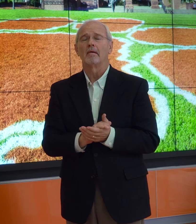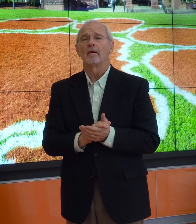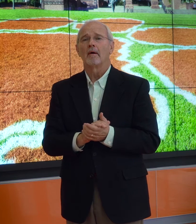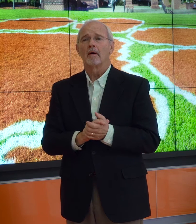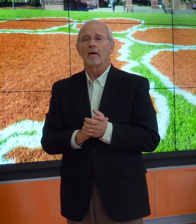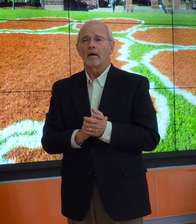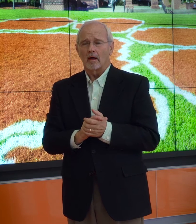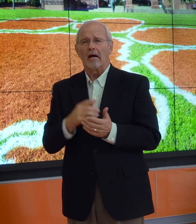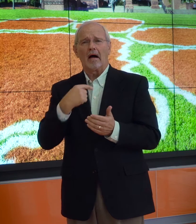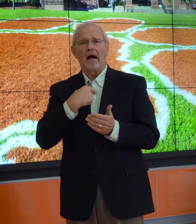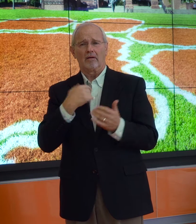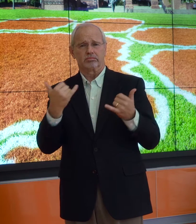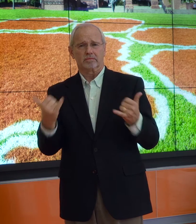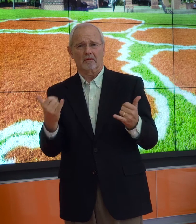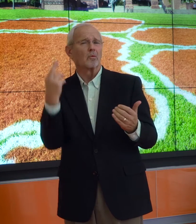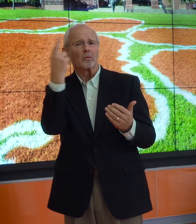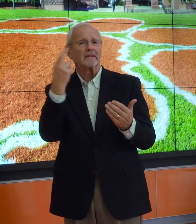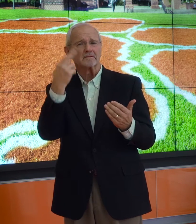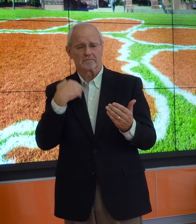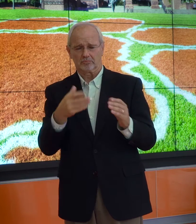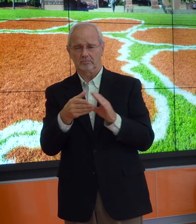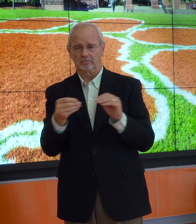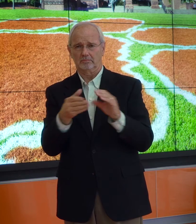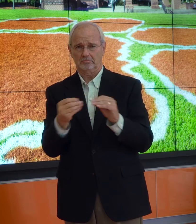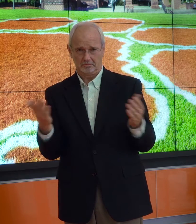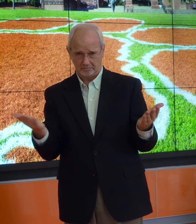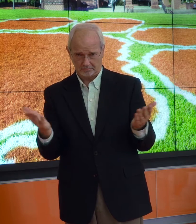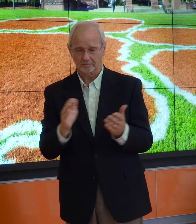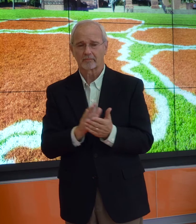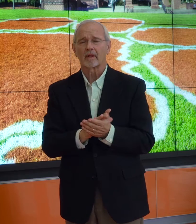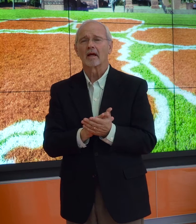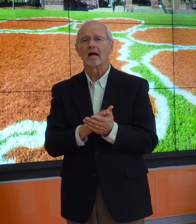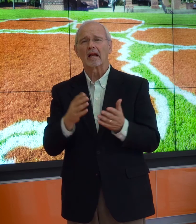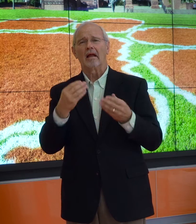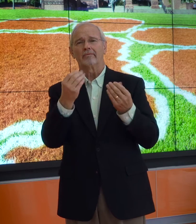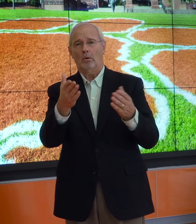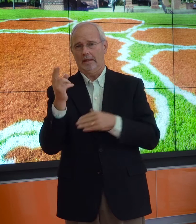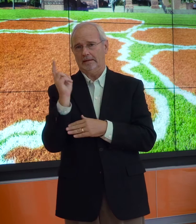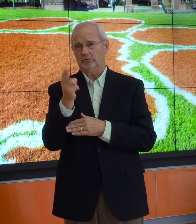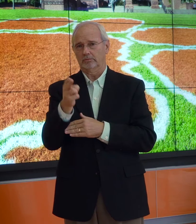My purpose here is to share the history of our Program.